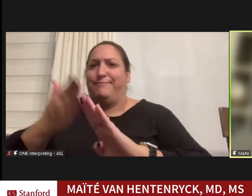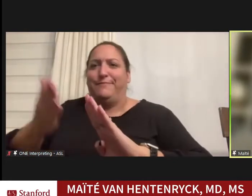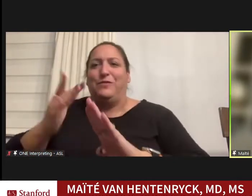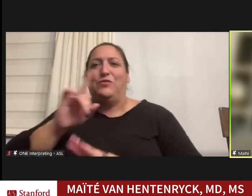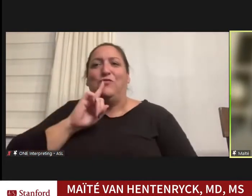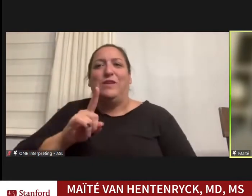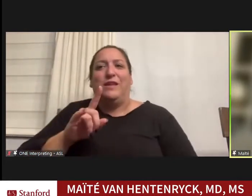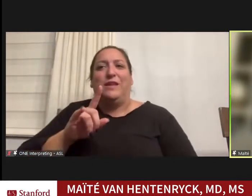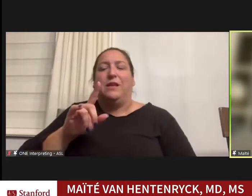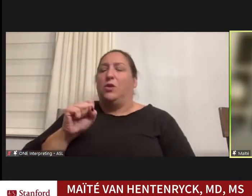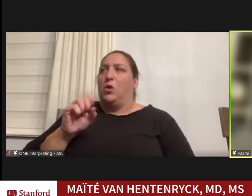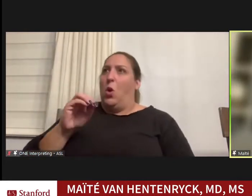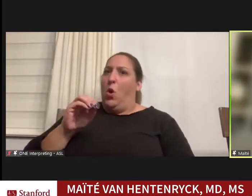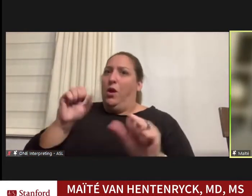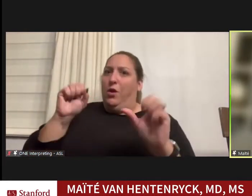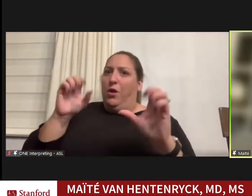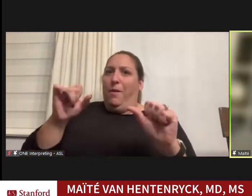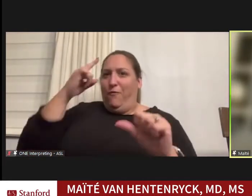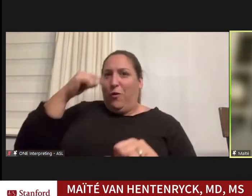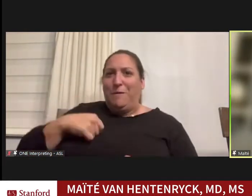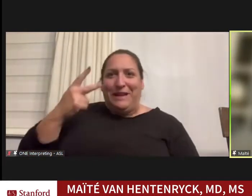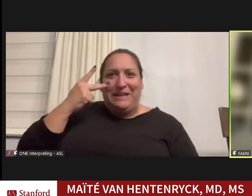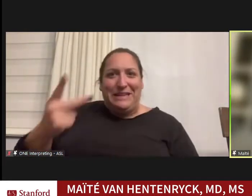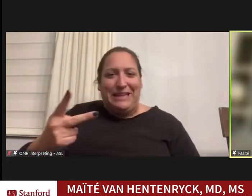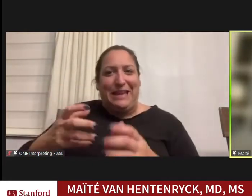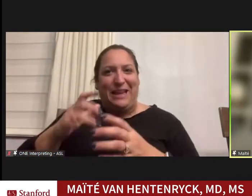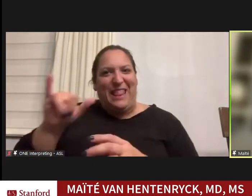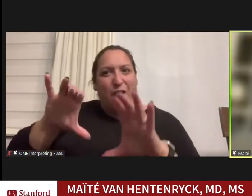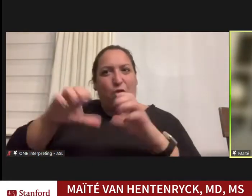So it's been incredible for me to see how much the group has grown in the last few